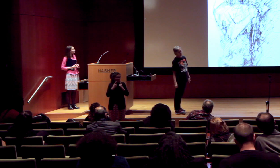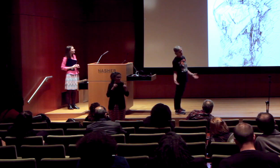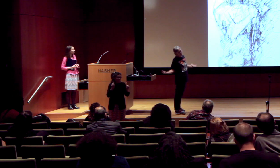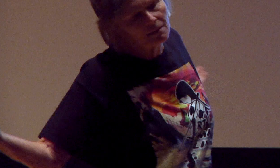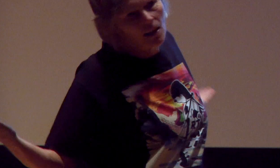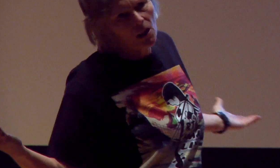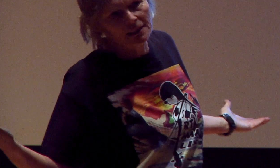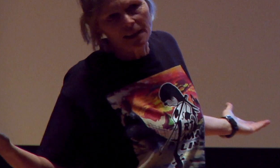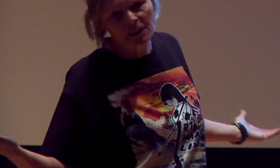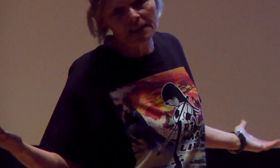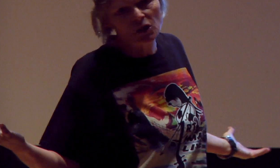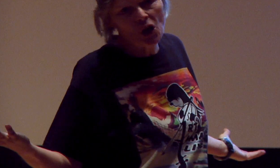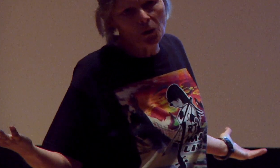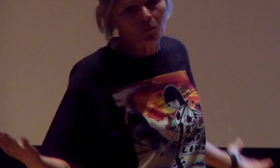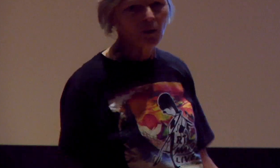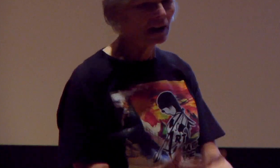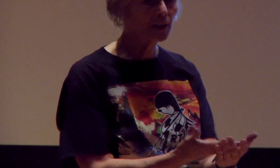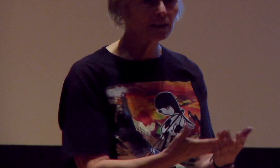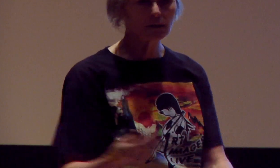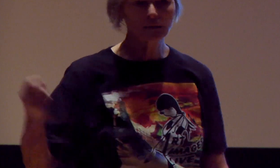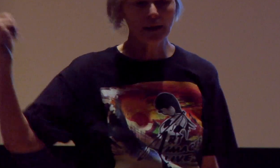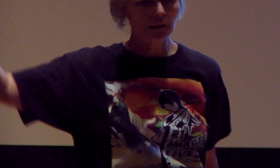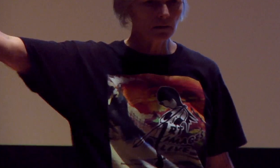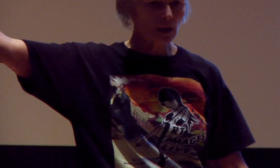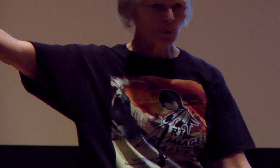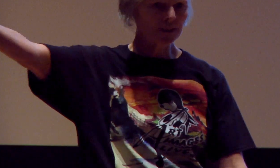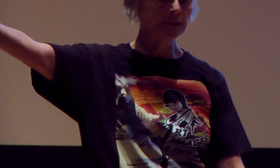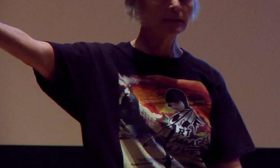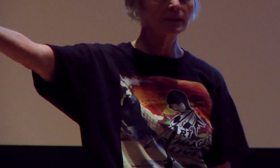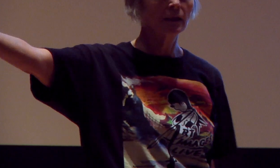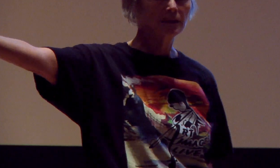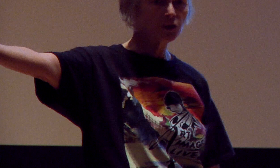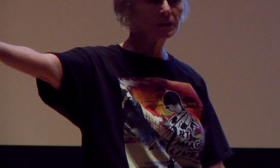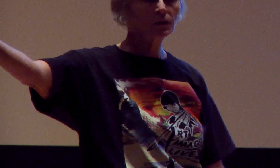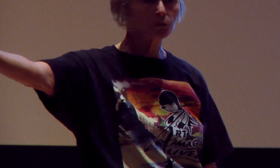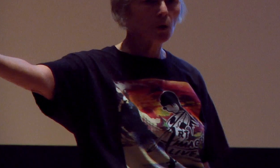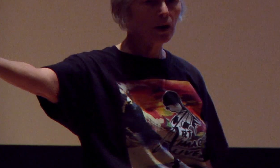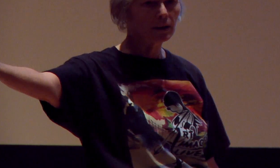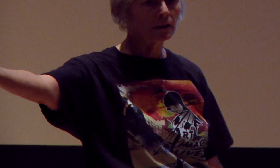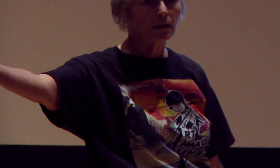But a lot of times, I don’t know. I’m there like I was here, just drawing.